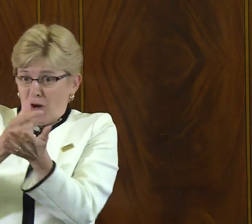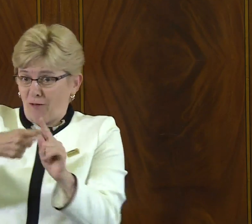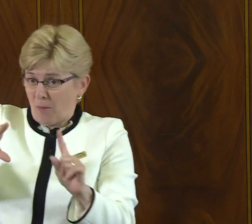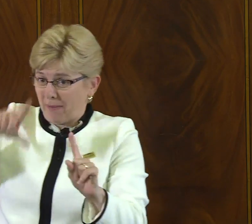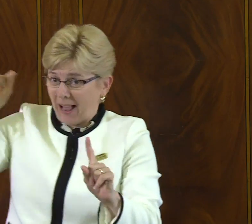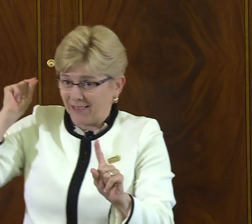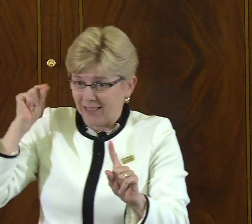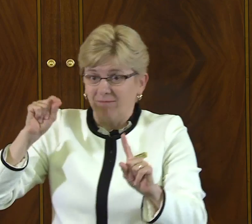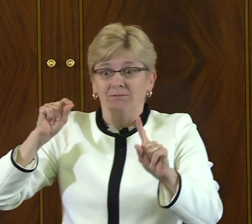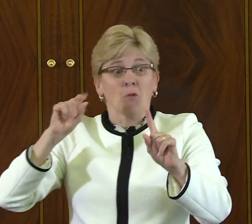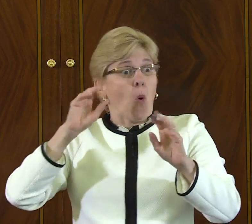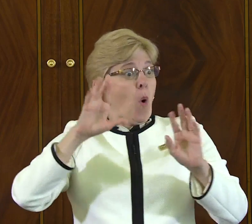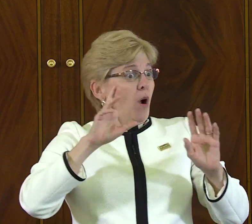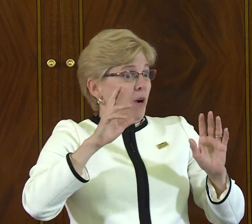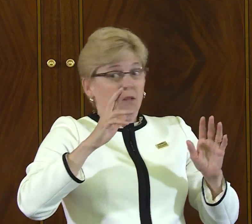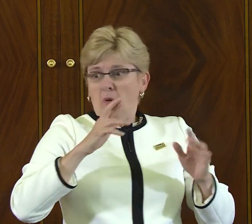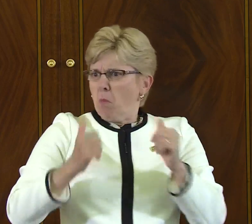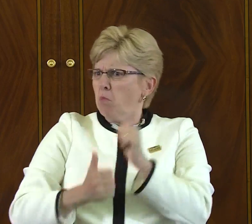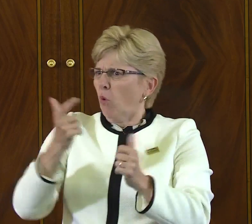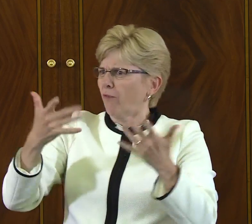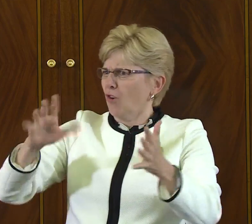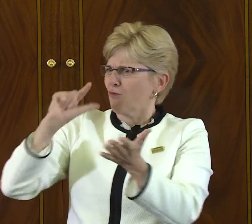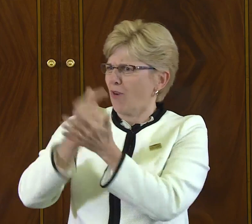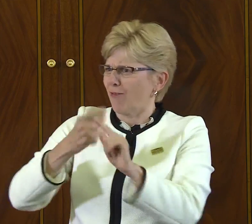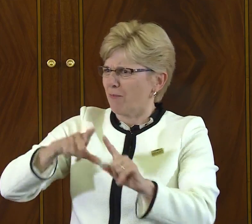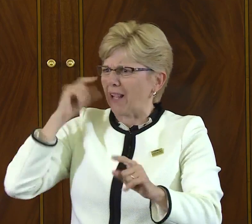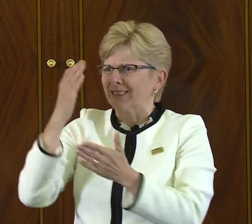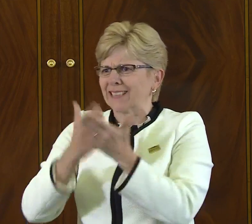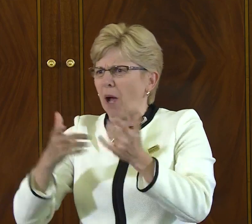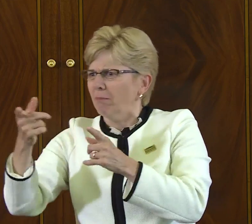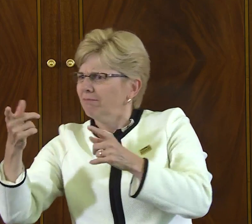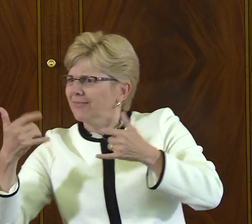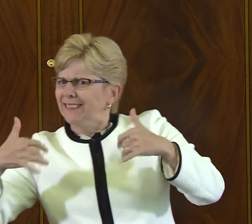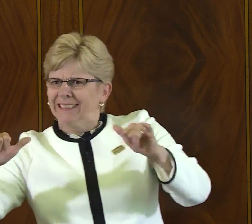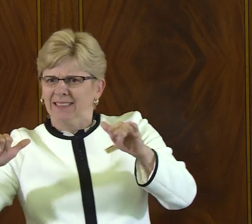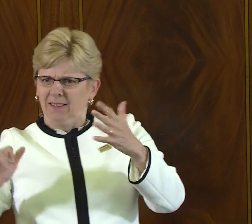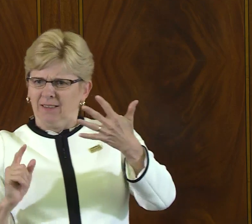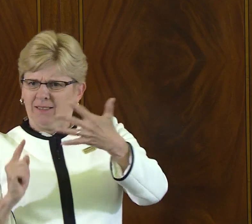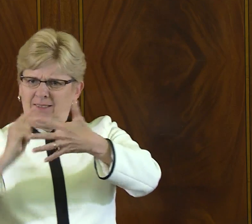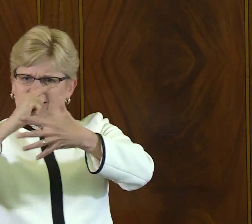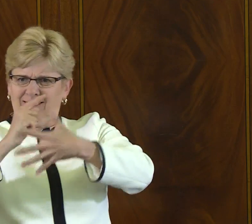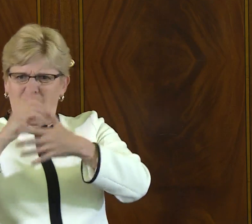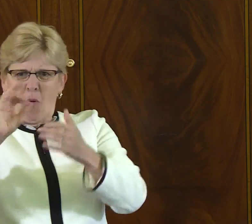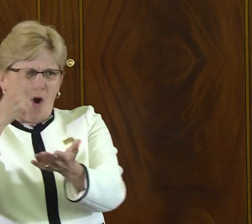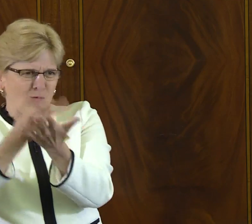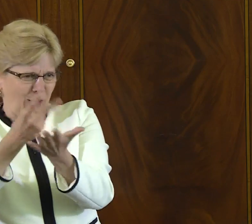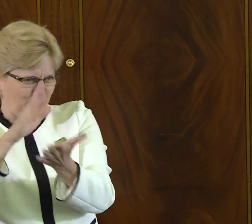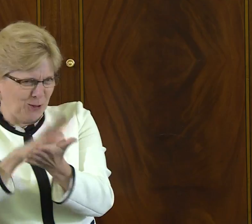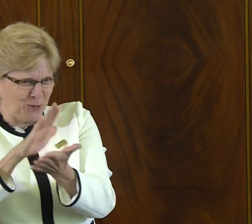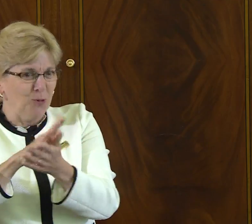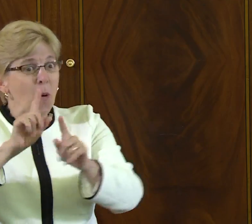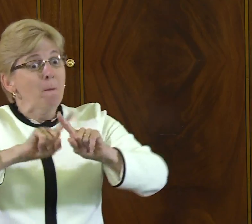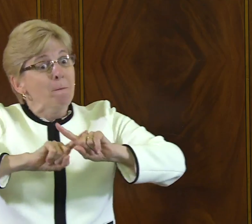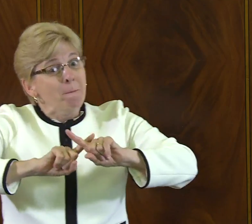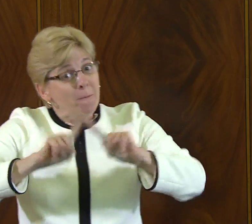You know many of you graduated from Gallaudet, and I think most of you I think have. I think there are some who are still working their way through